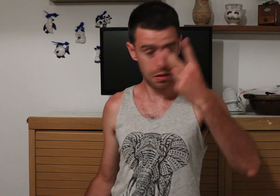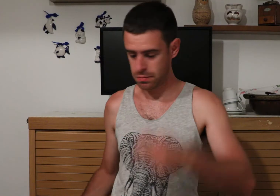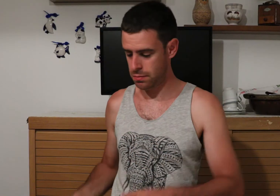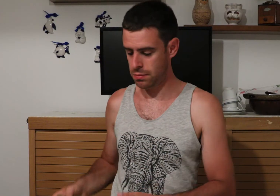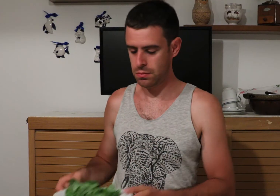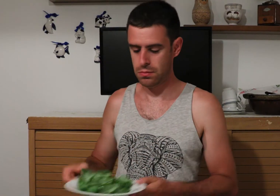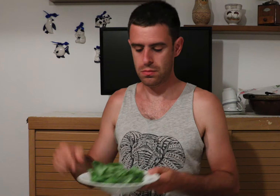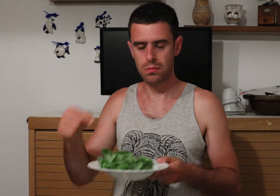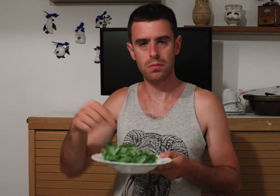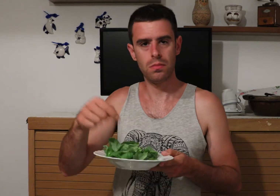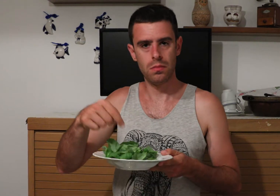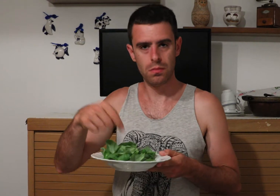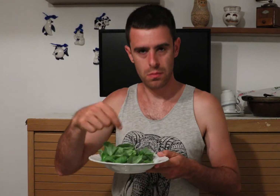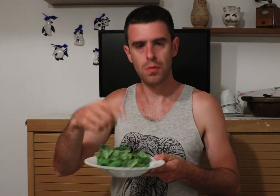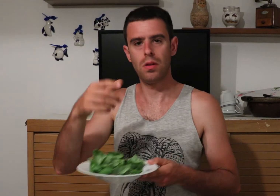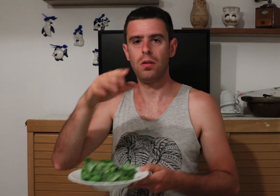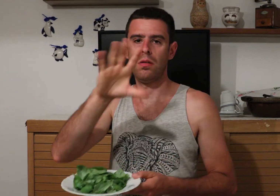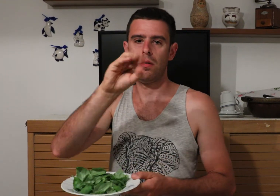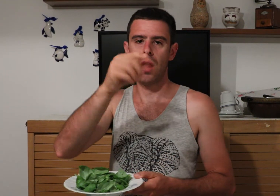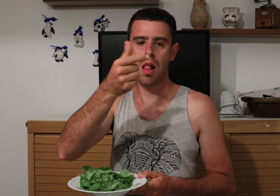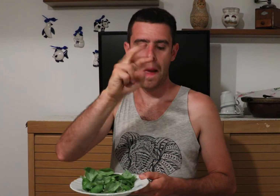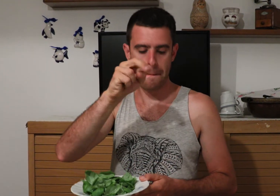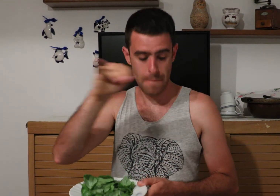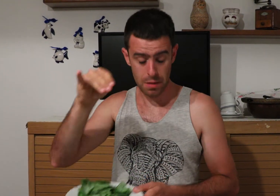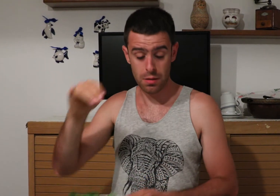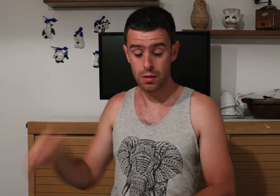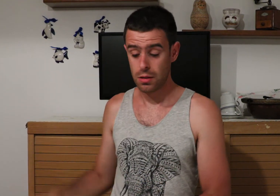The second step is to add Genoa basils. It takes around 50 grams.